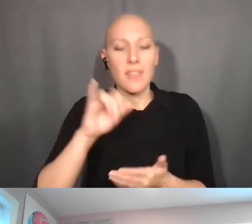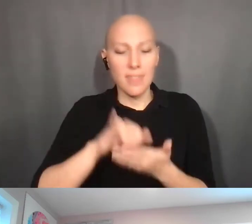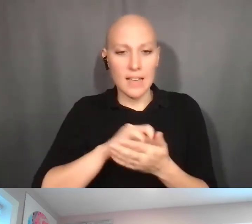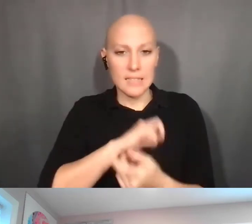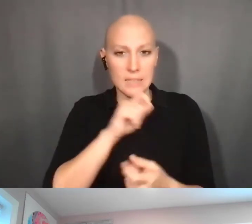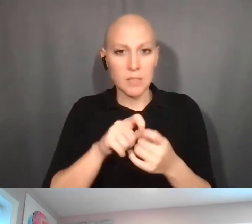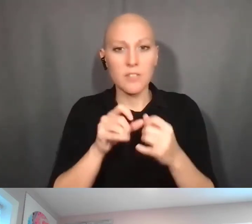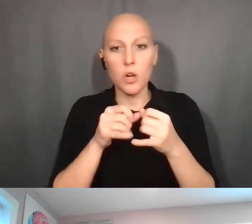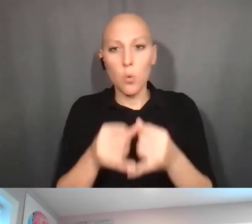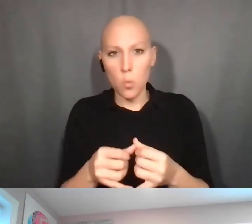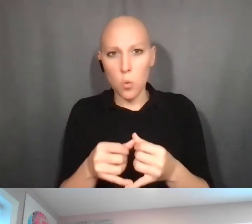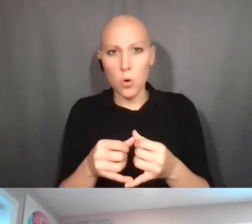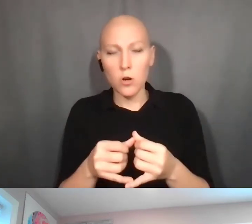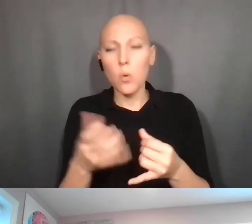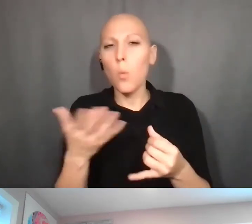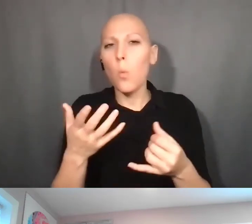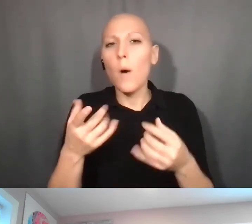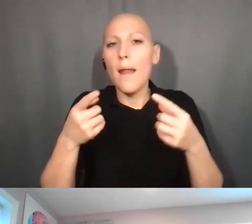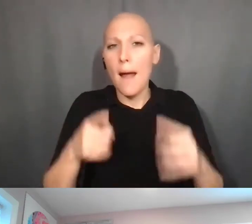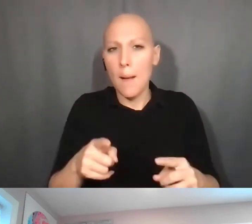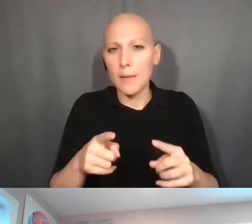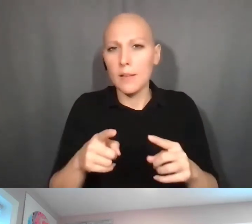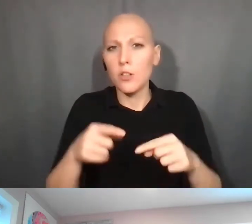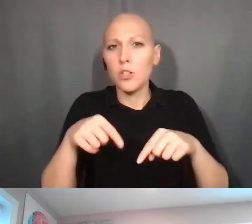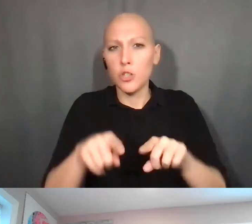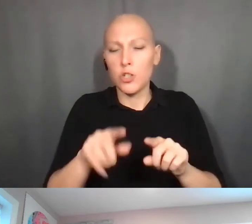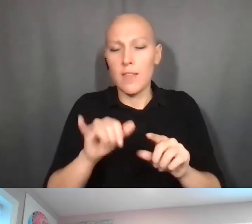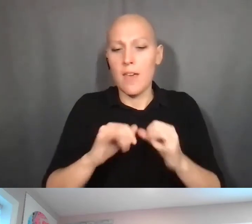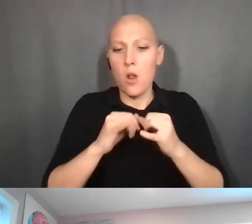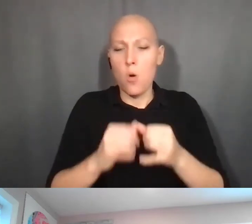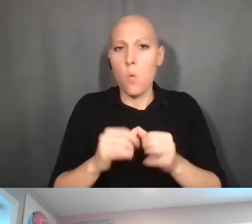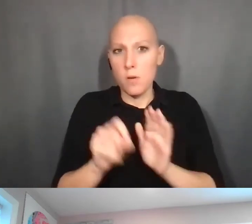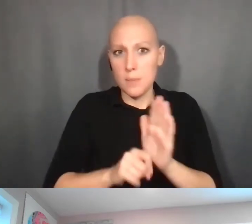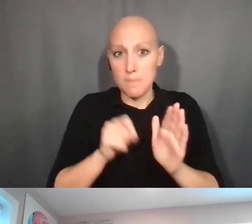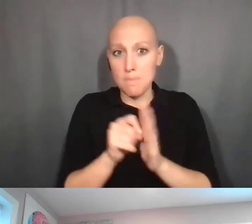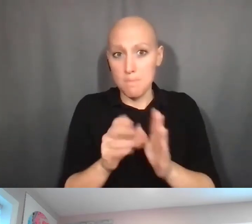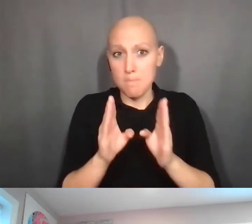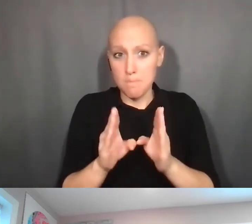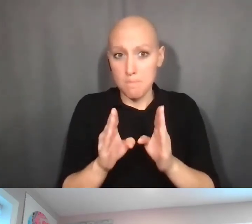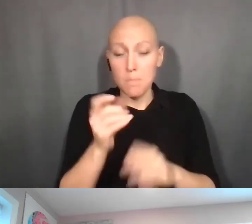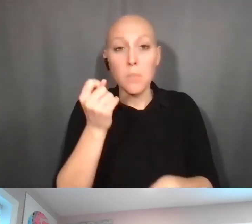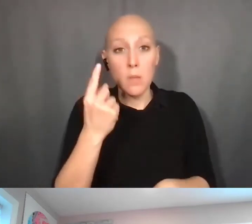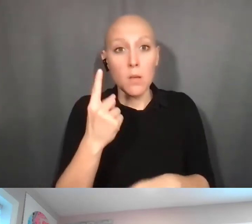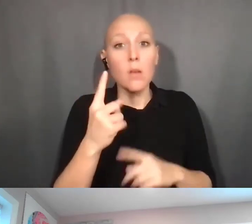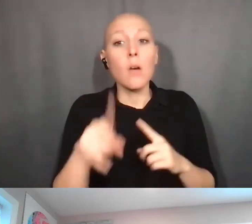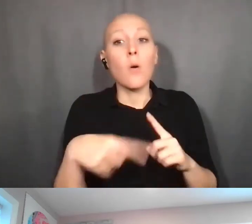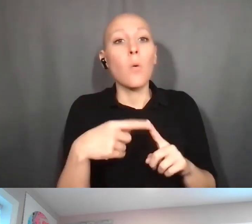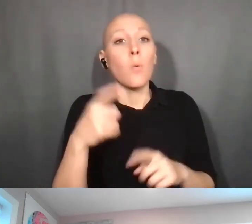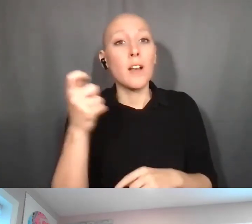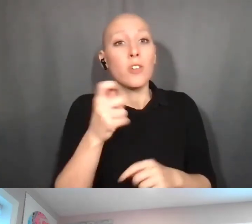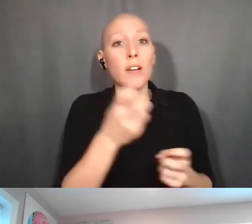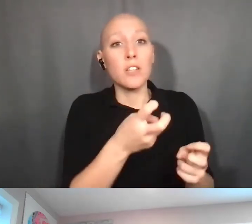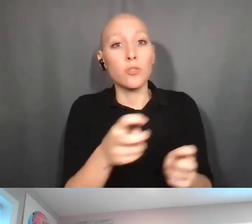Now, the other thing is when a grant transfers, the intellectual property doesn't automatically go with it